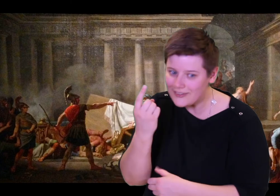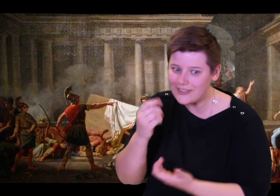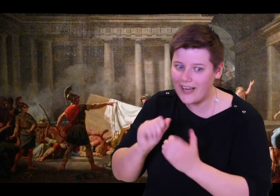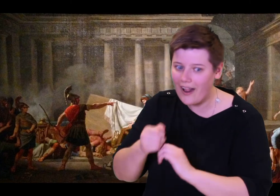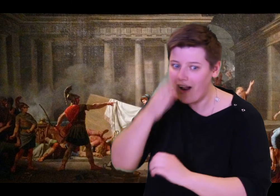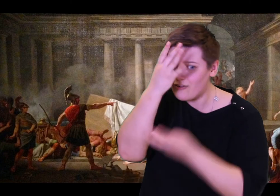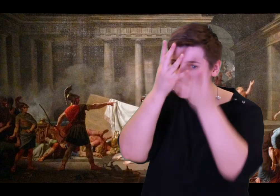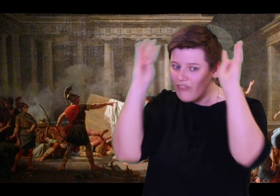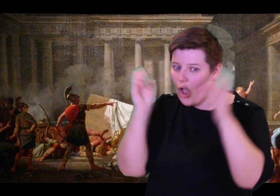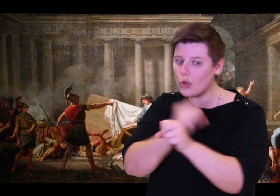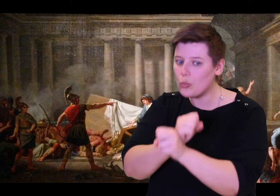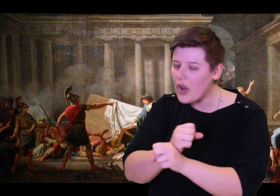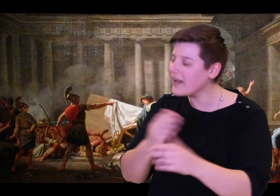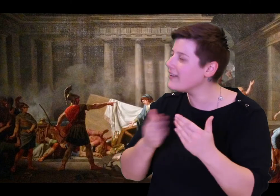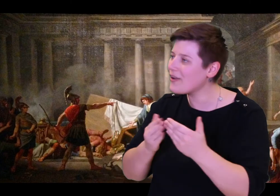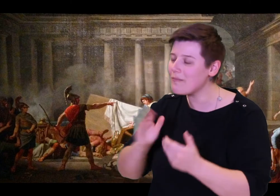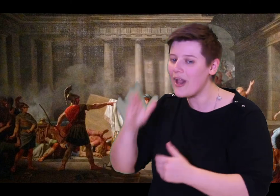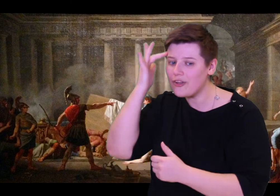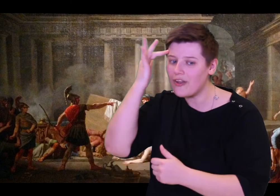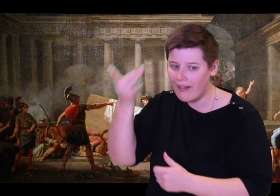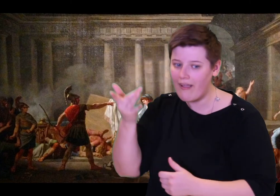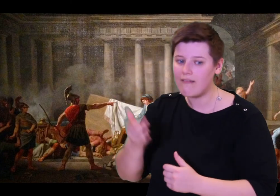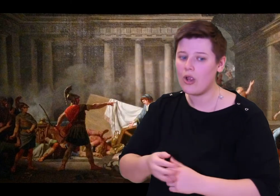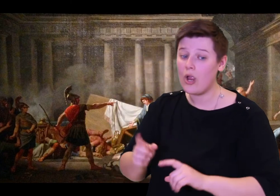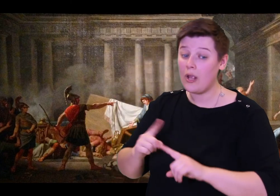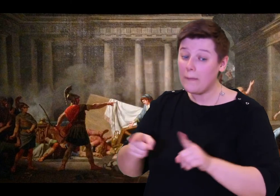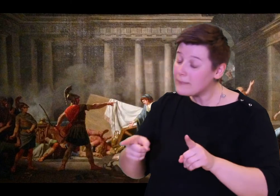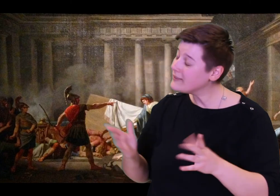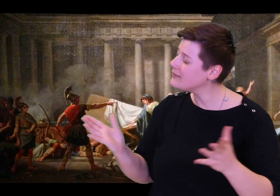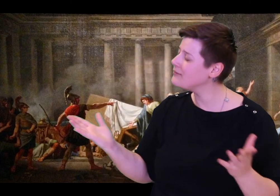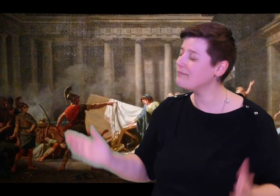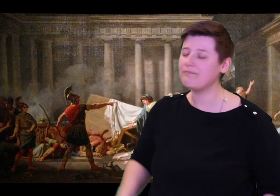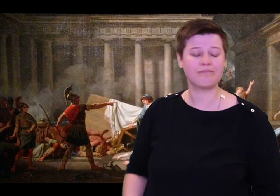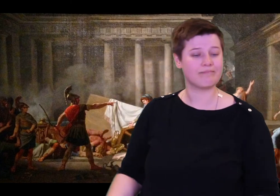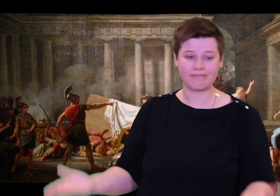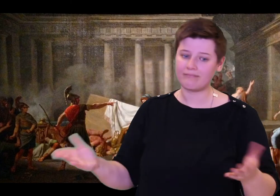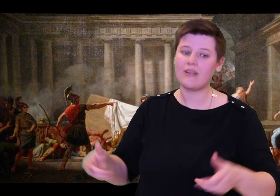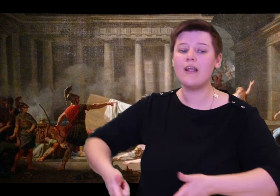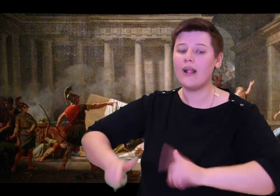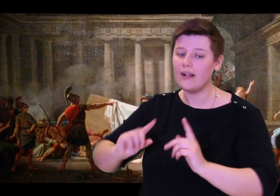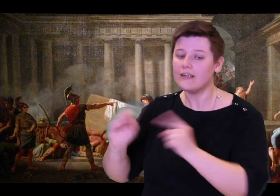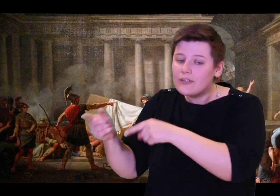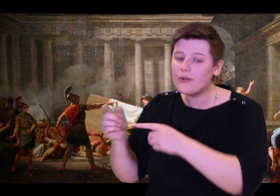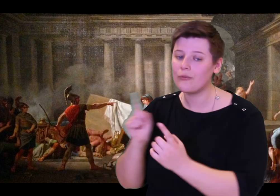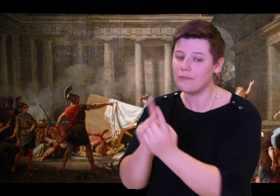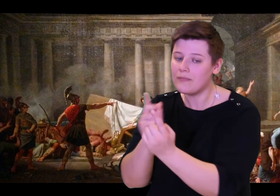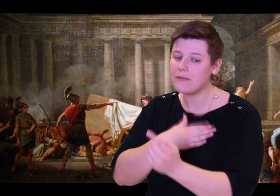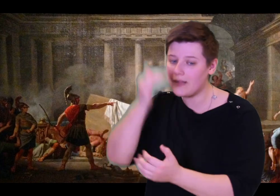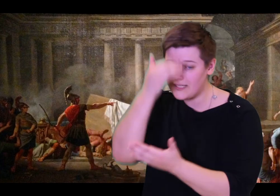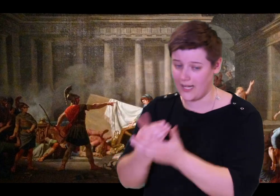spoiling all his plans. Come with me. I swear on my own life: if I am lying, then kill me."